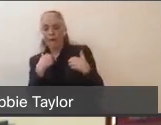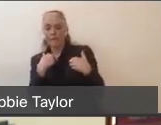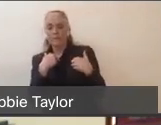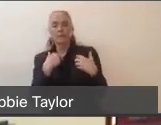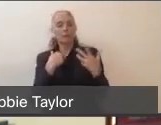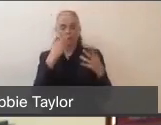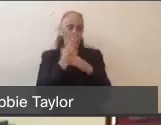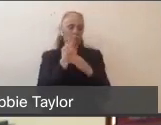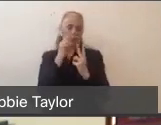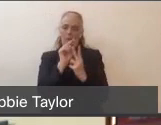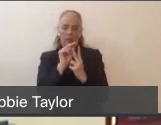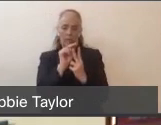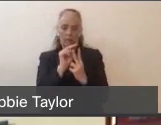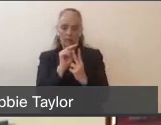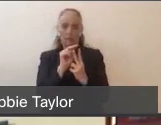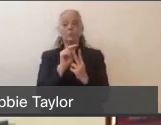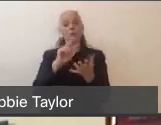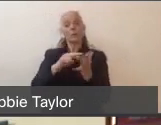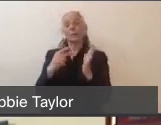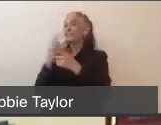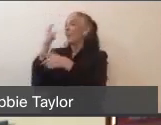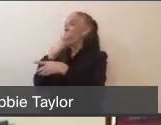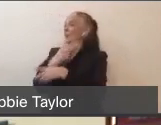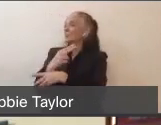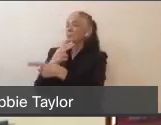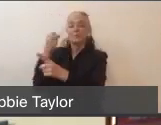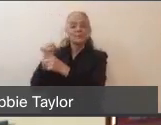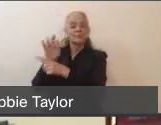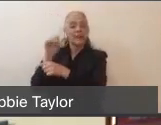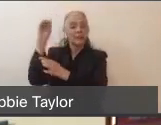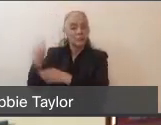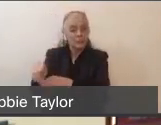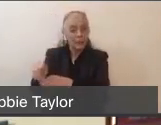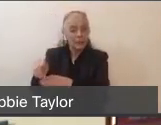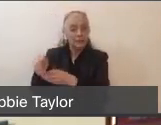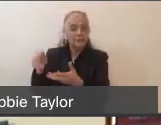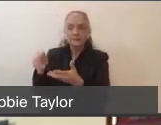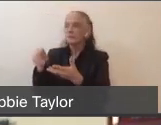is when start reaching 90% of their capacity. And it could be overall capacity, or it could be capacity within